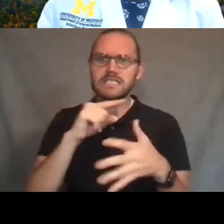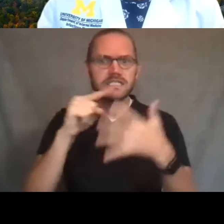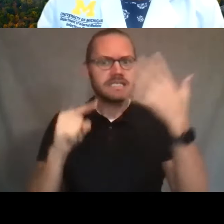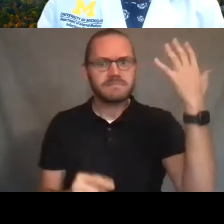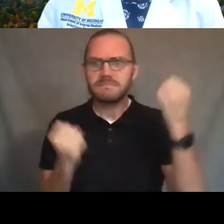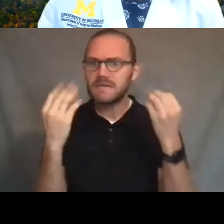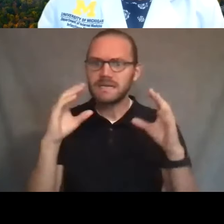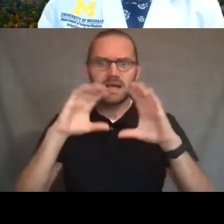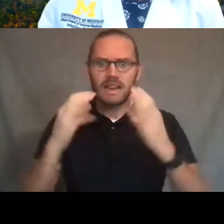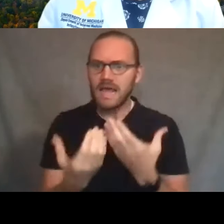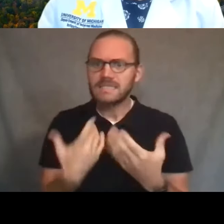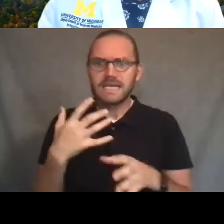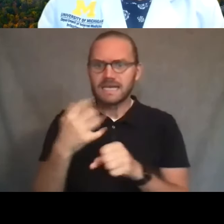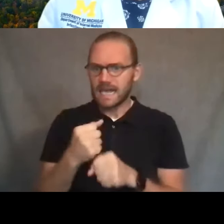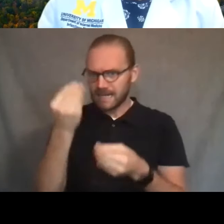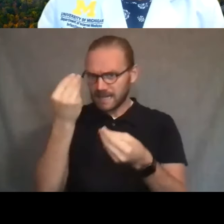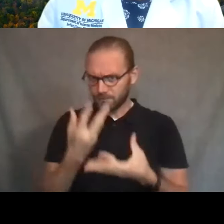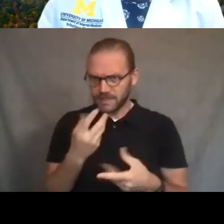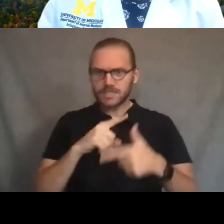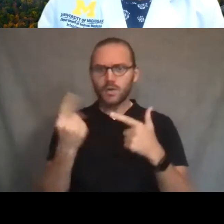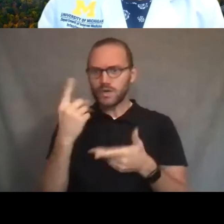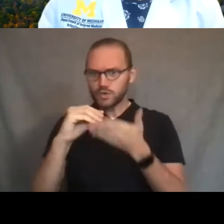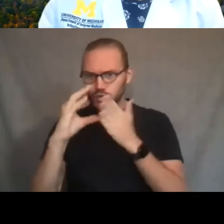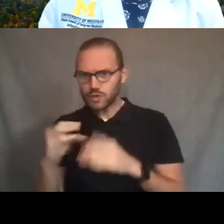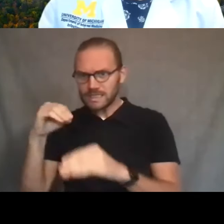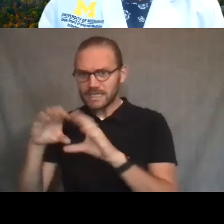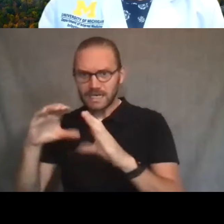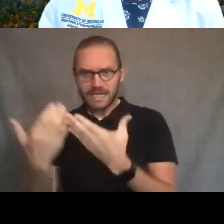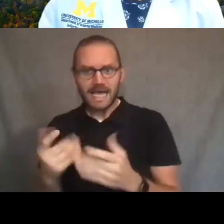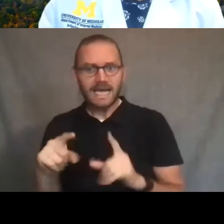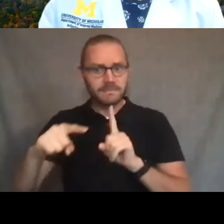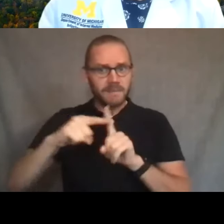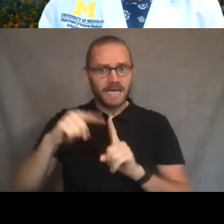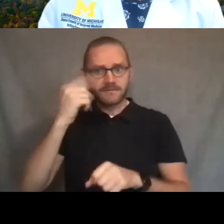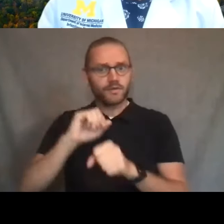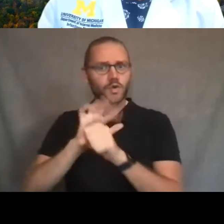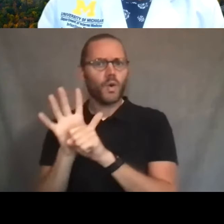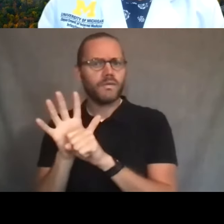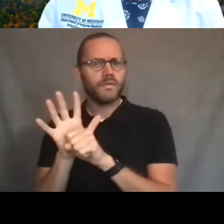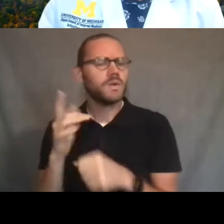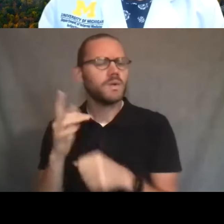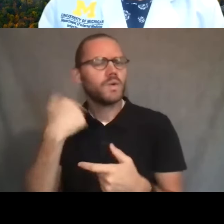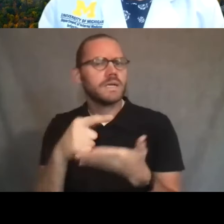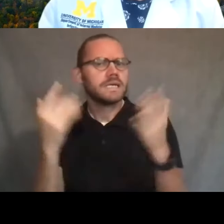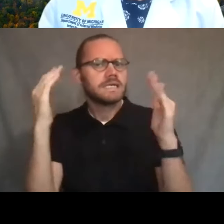and they receive a notice, you know, one of your students in one of your classes tested positive. What do we expect them to do?